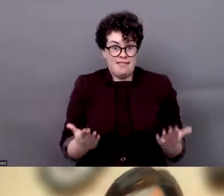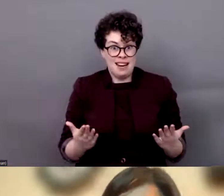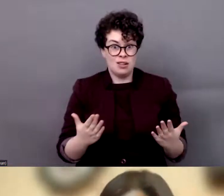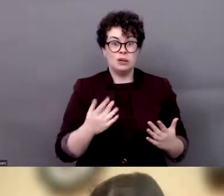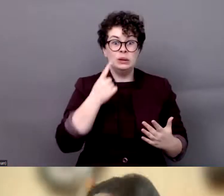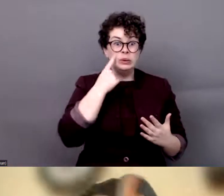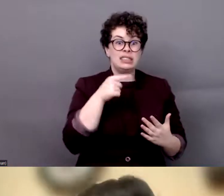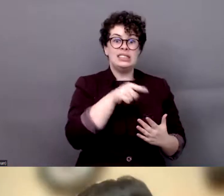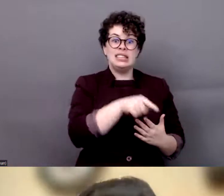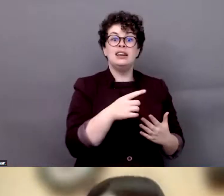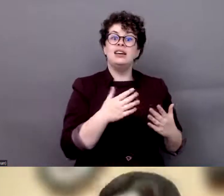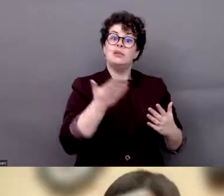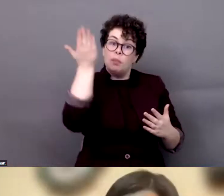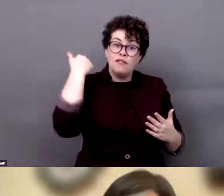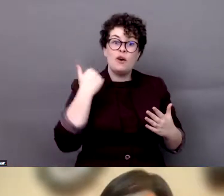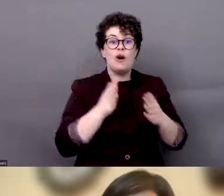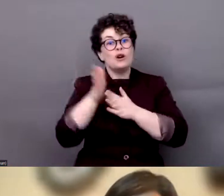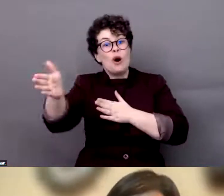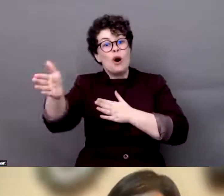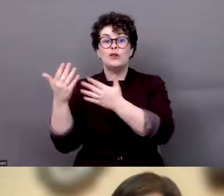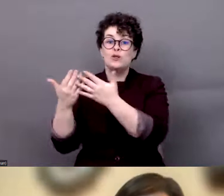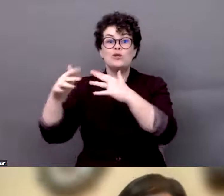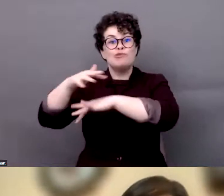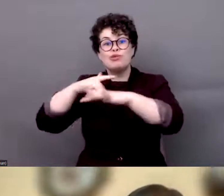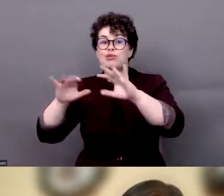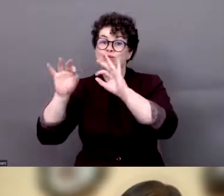the school with a lot of mental health issues.